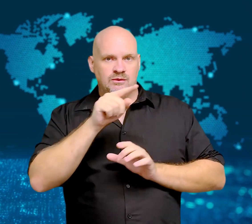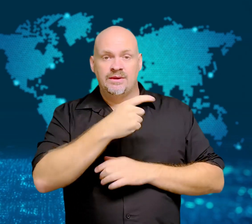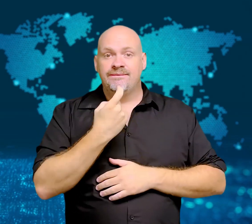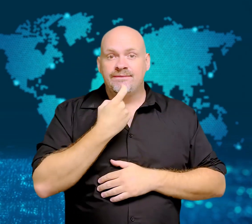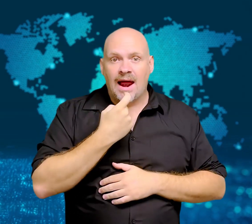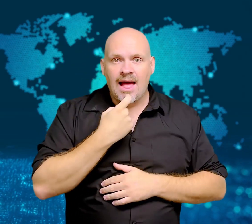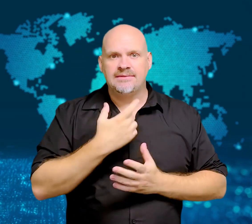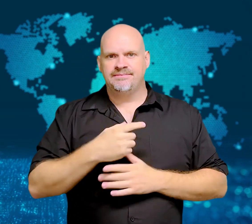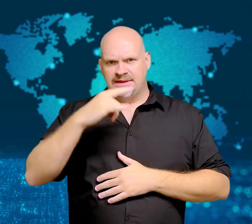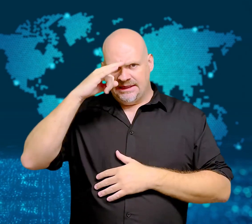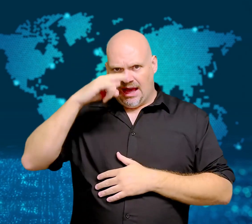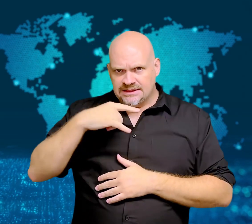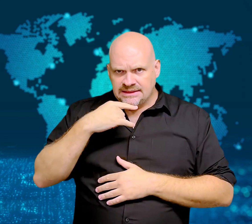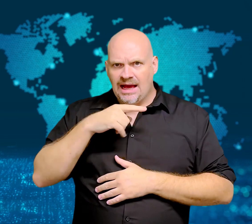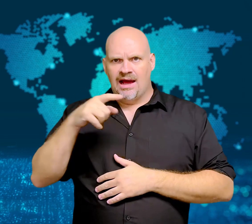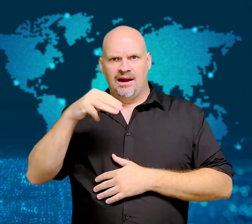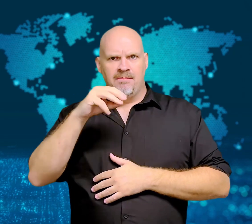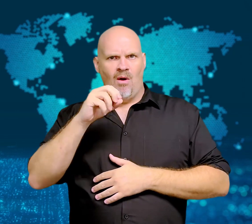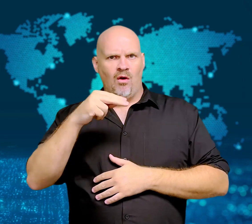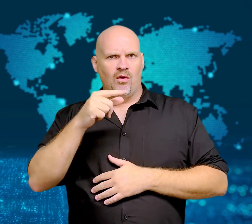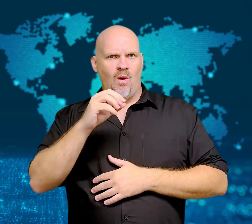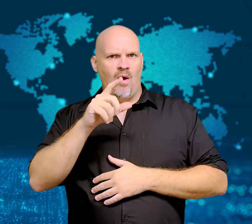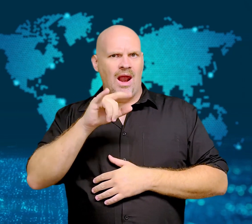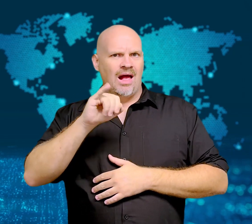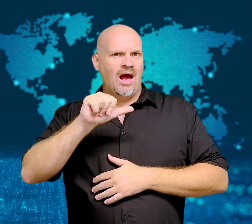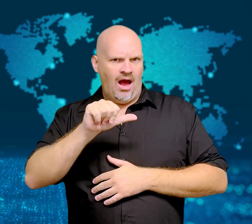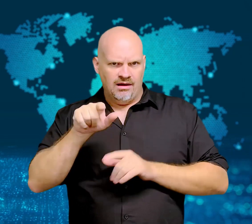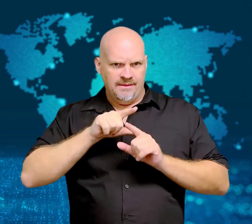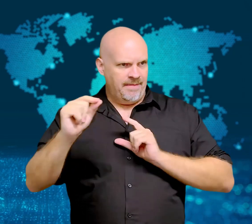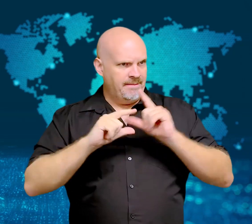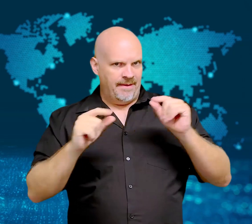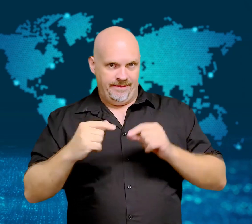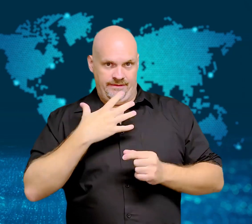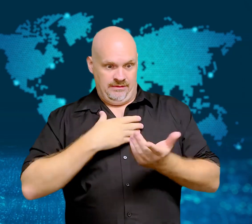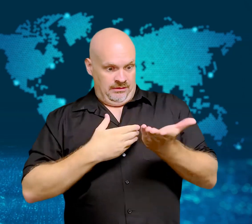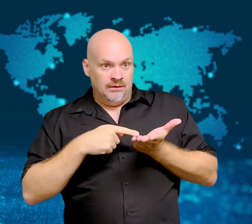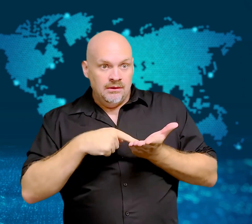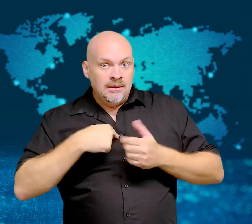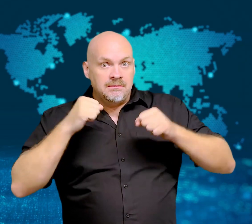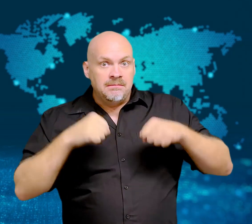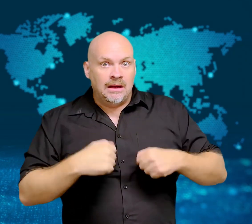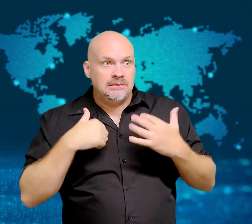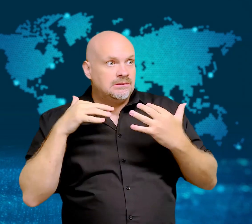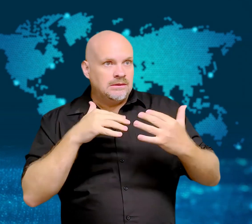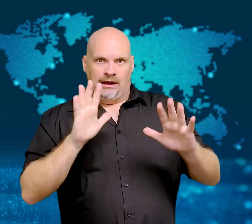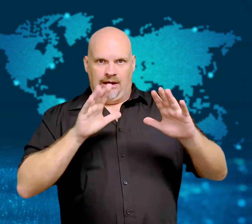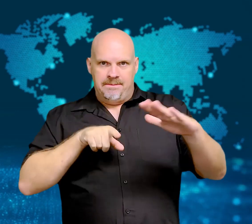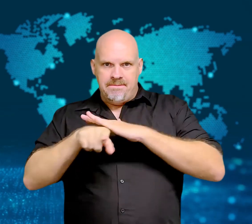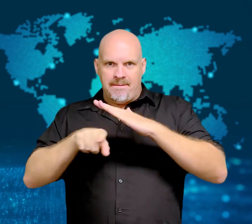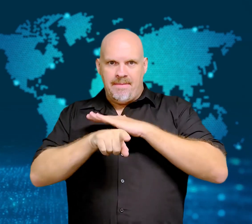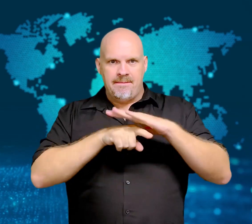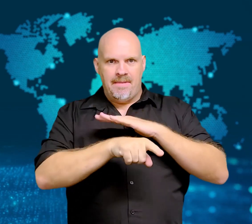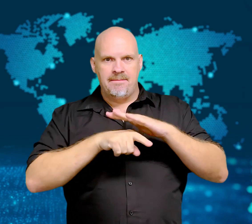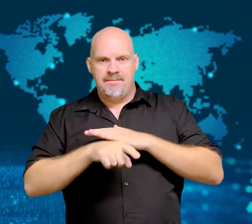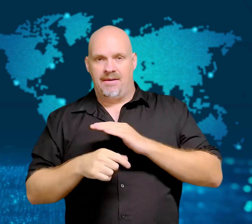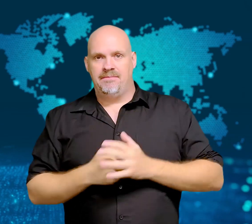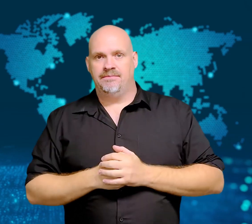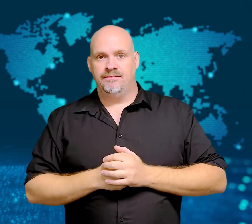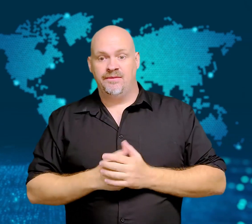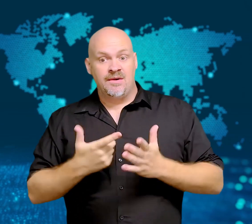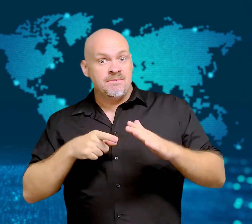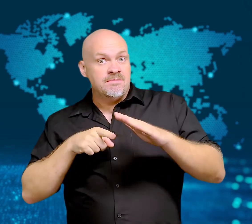This has resulted in protests and men leaving for Finland, Kazakhstan,